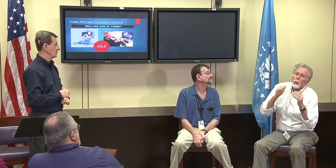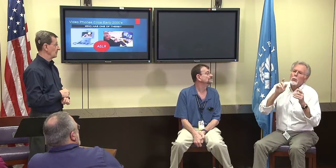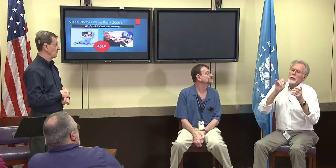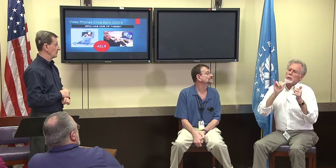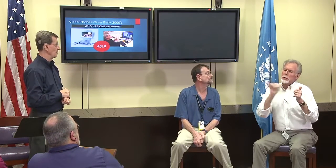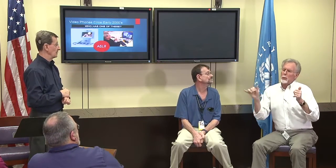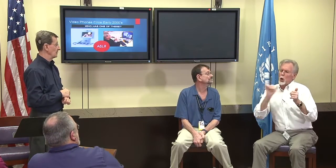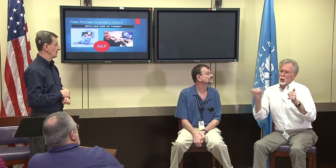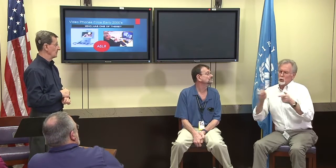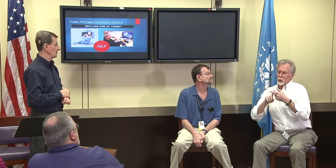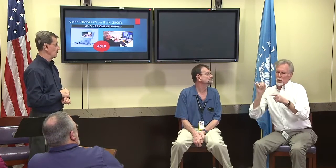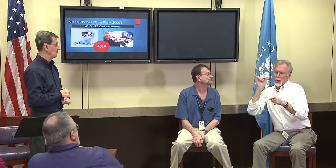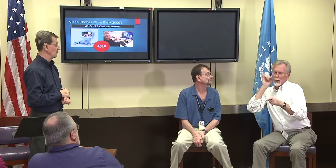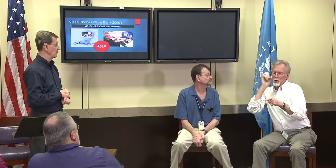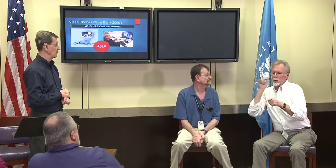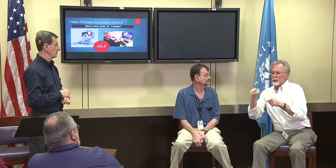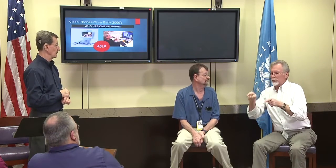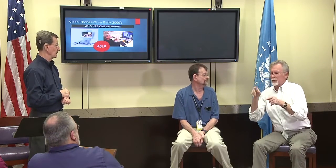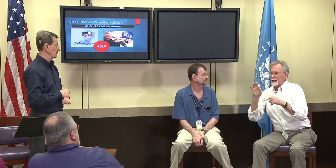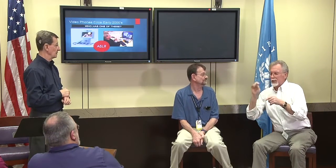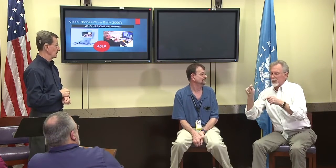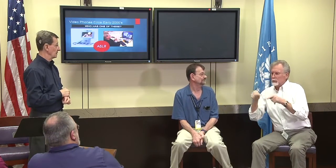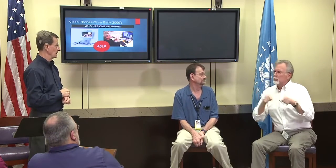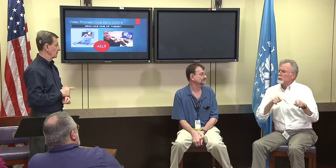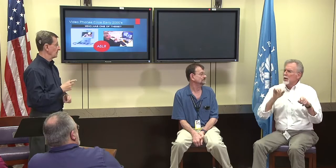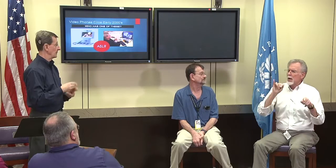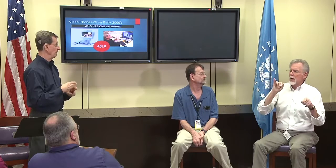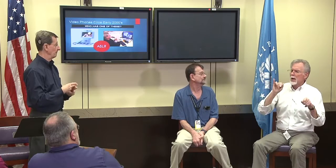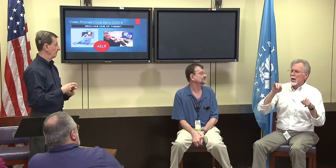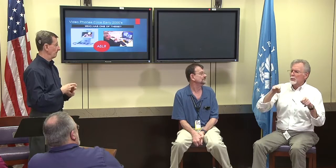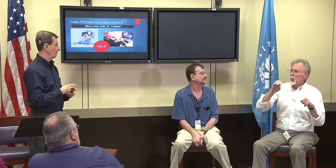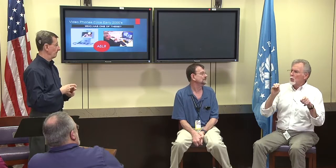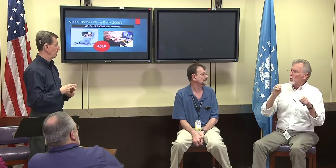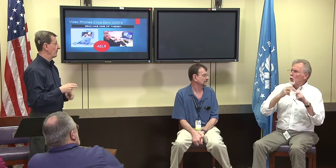It's an equivalent thing anyway to the iPhone's FaceTime system.